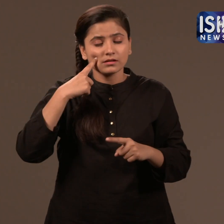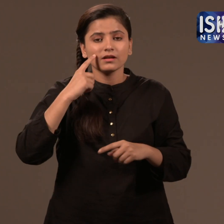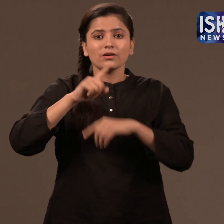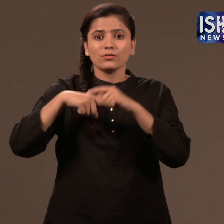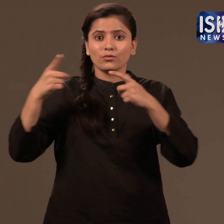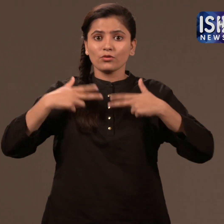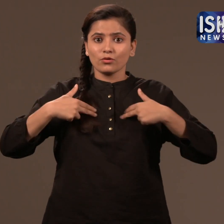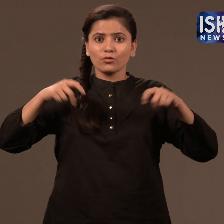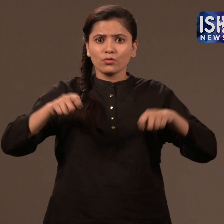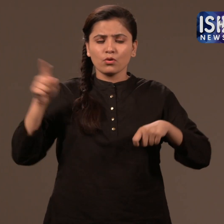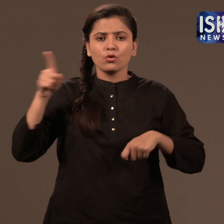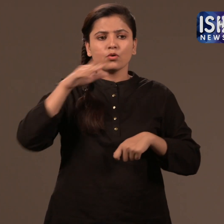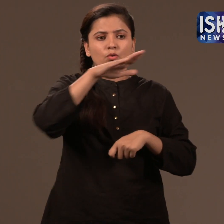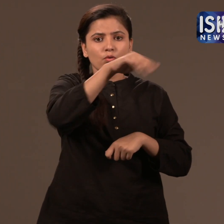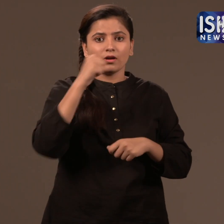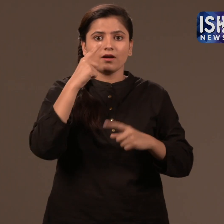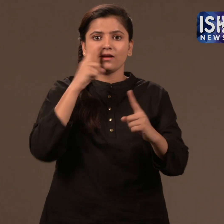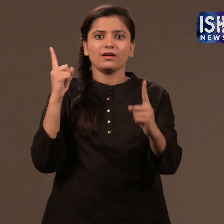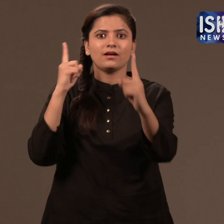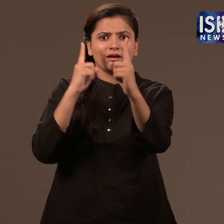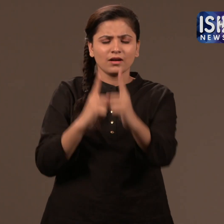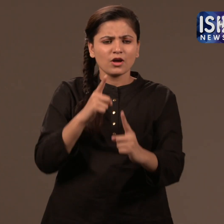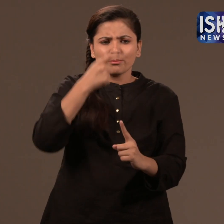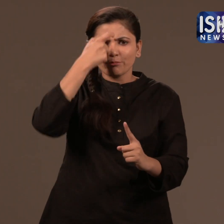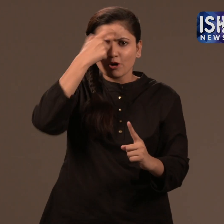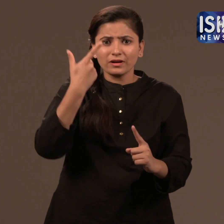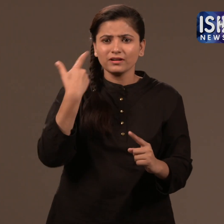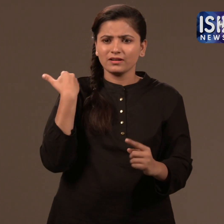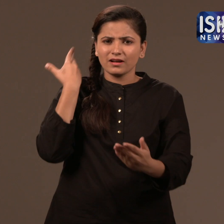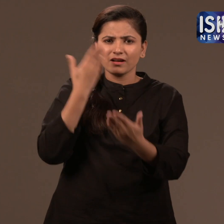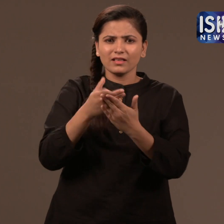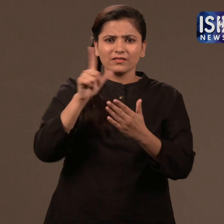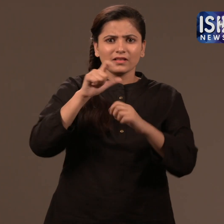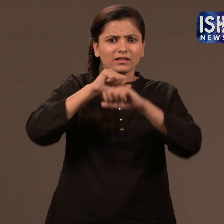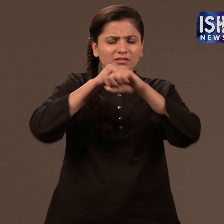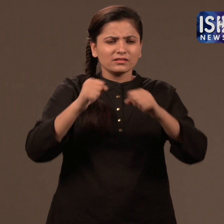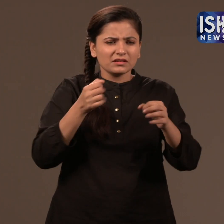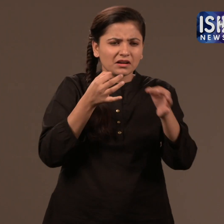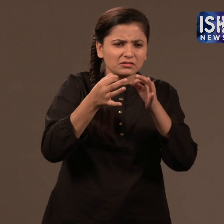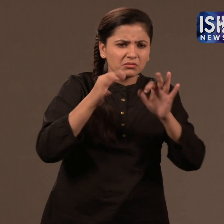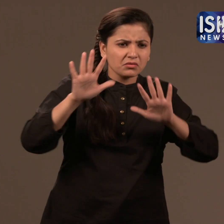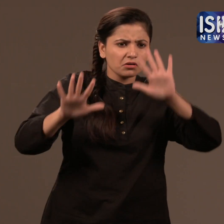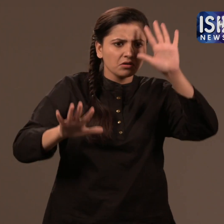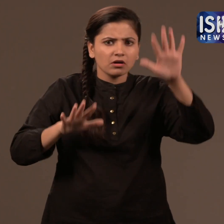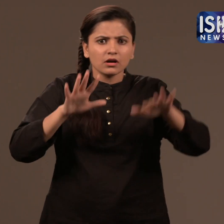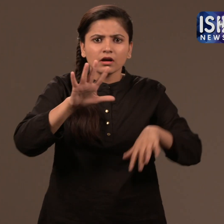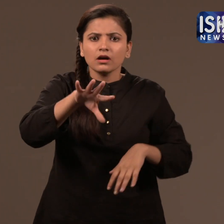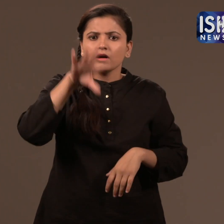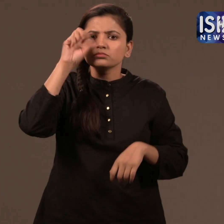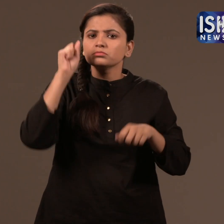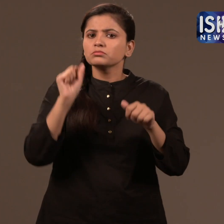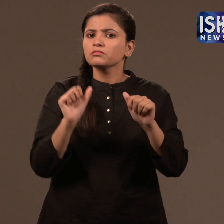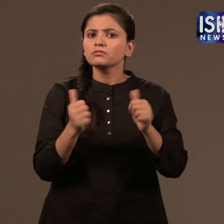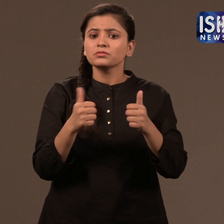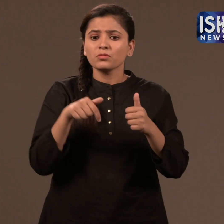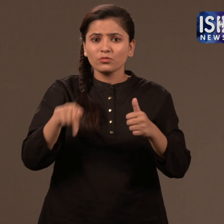was also unable to record her statement before the magistrate as there was no interpreter to help her there either.